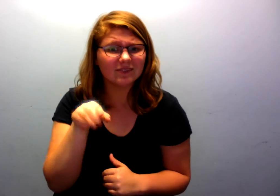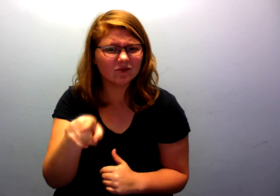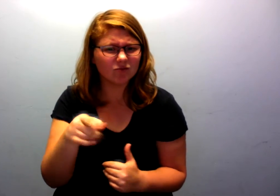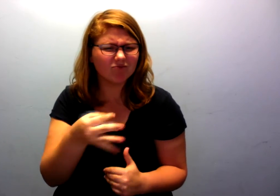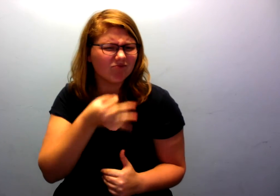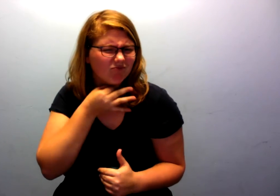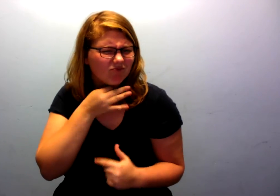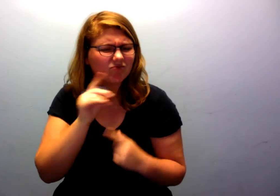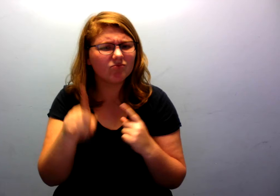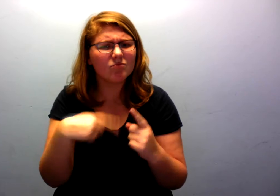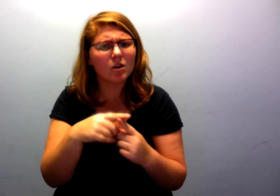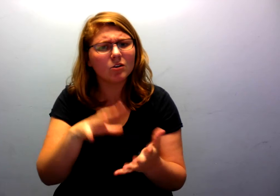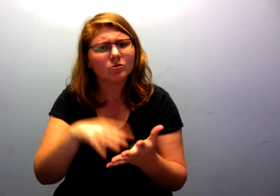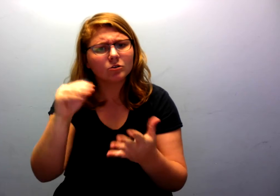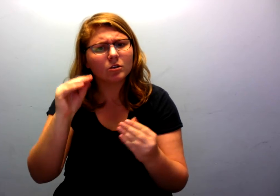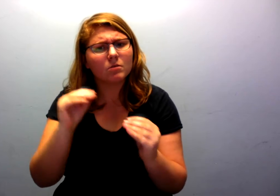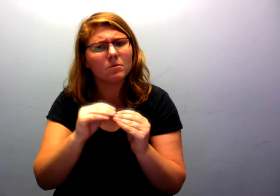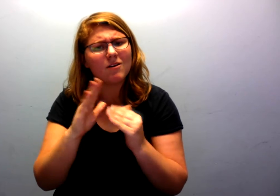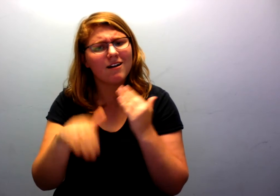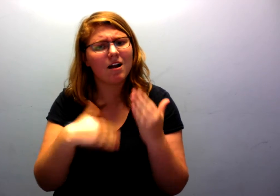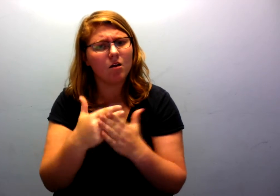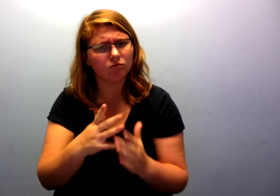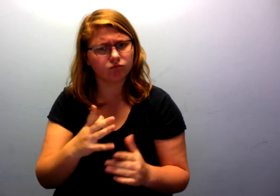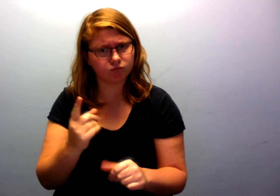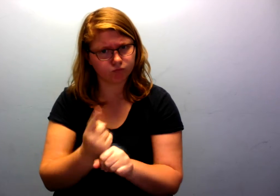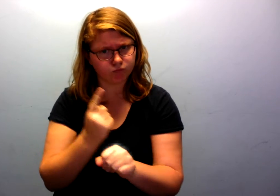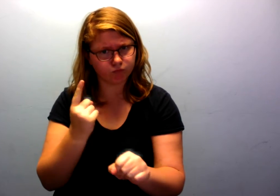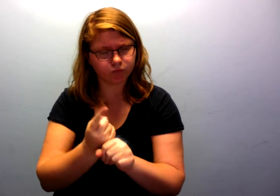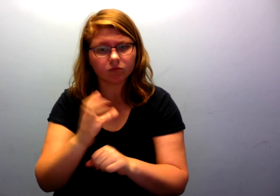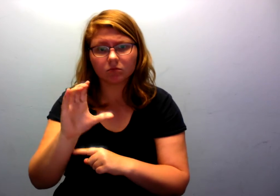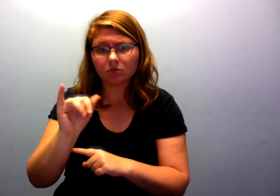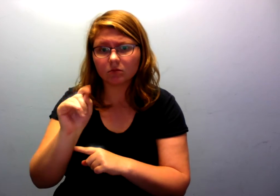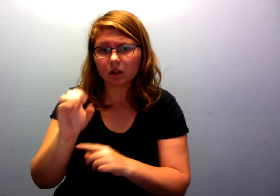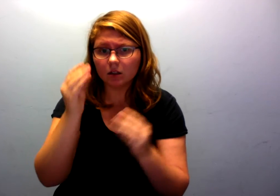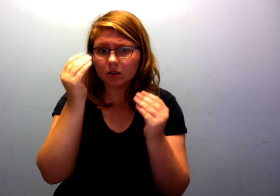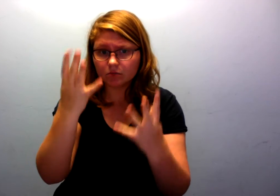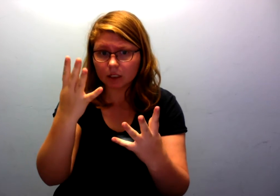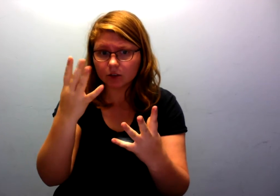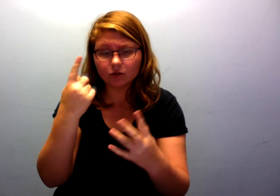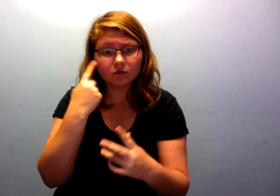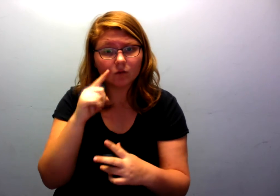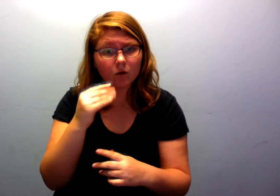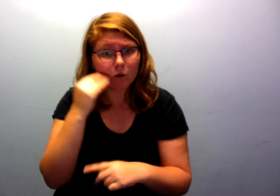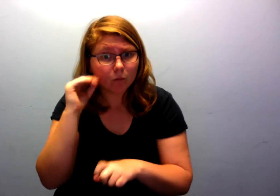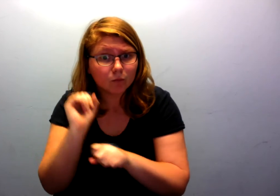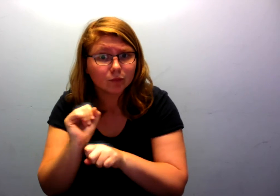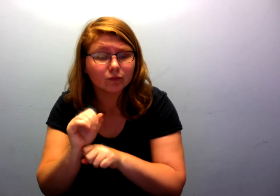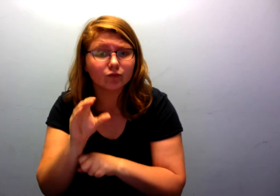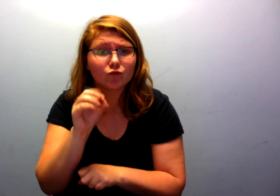If you want to learn more about proper citations for using a video/film for a homework assignment or